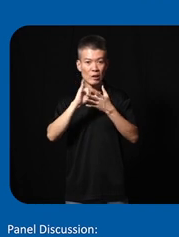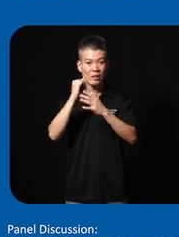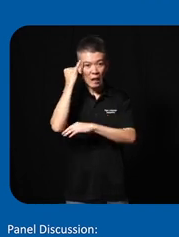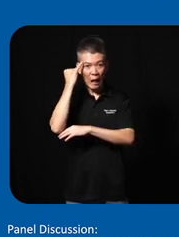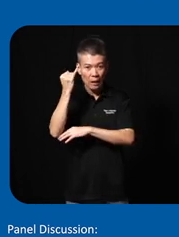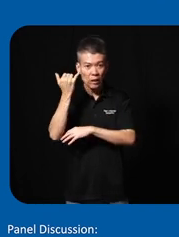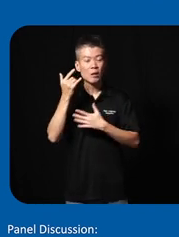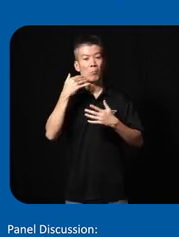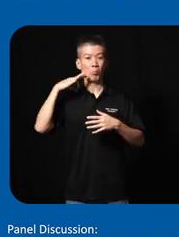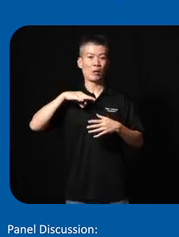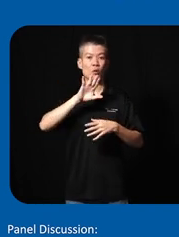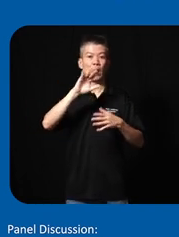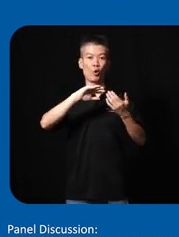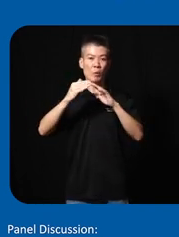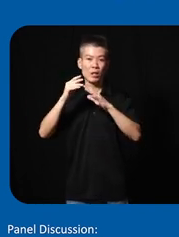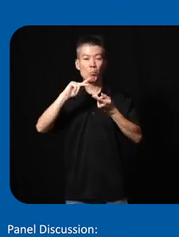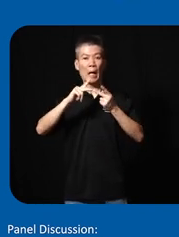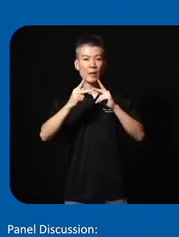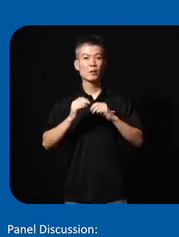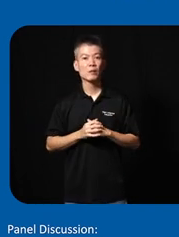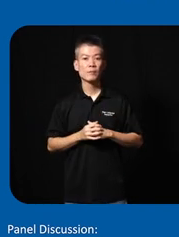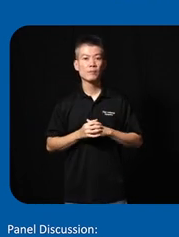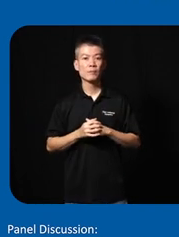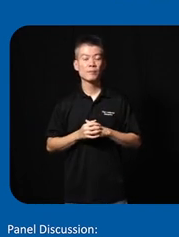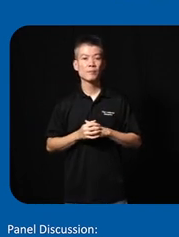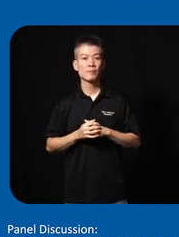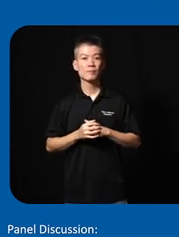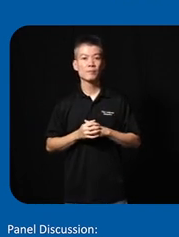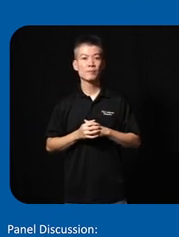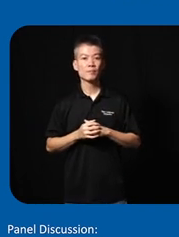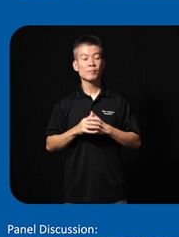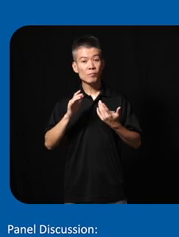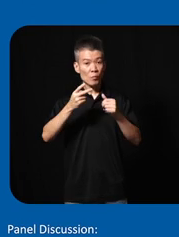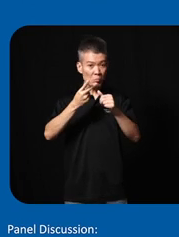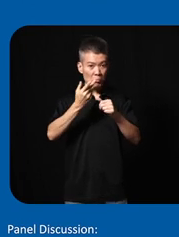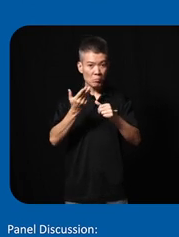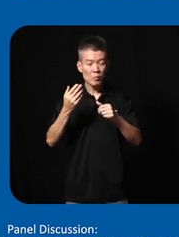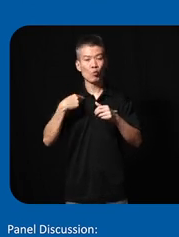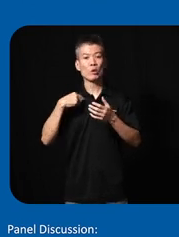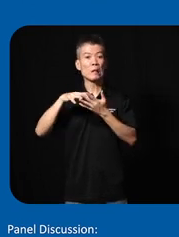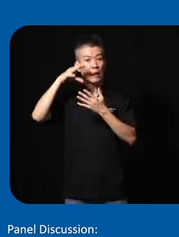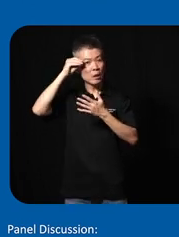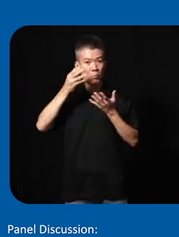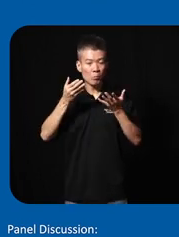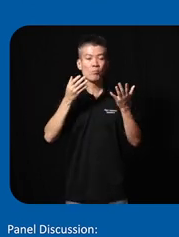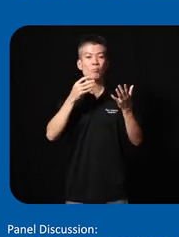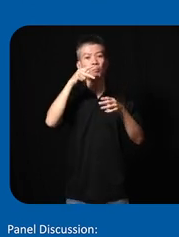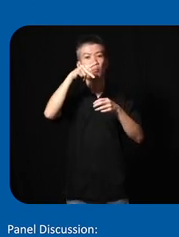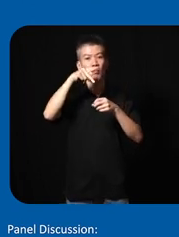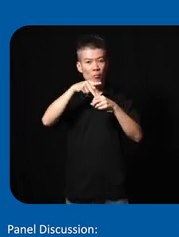to benefit their Community Partners the second thing we learned was participatory design over